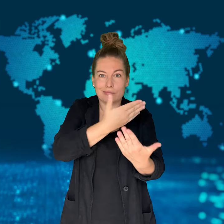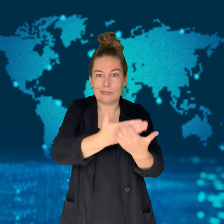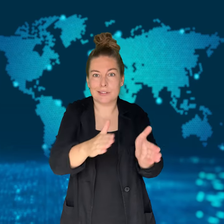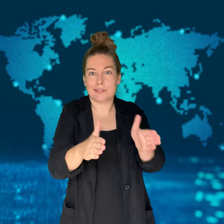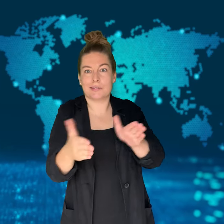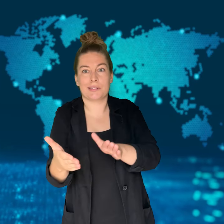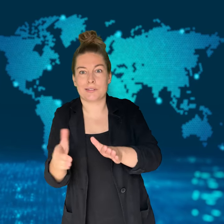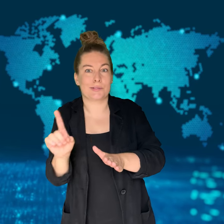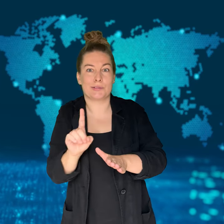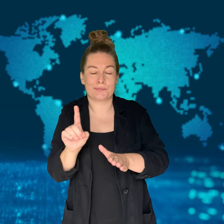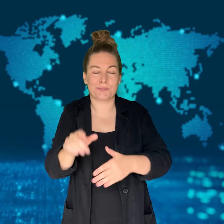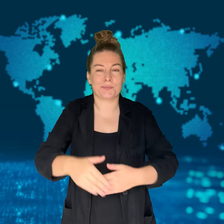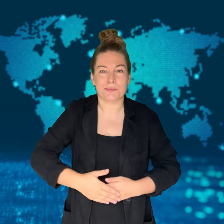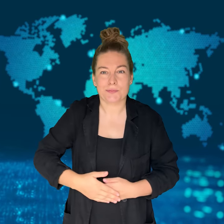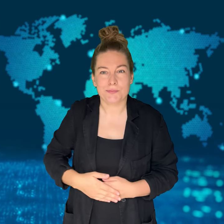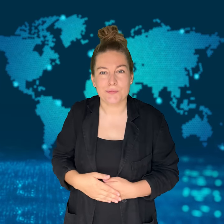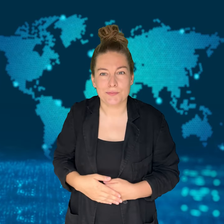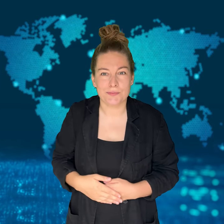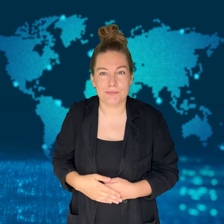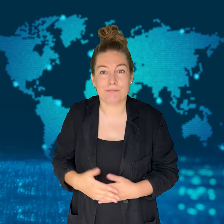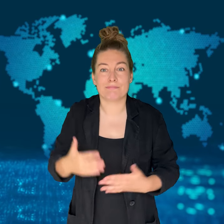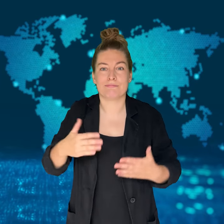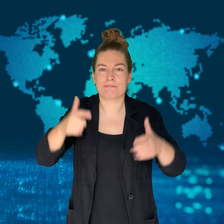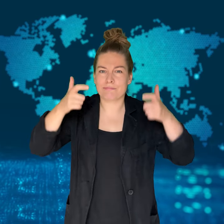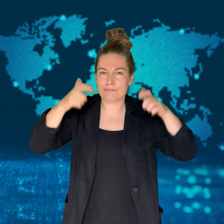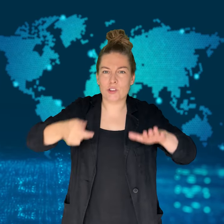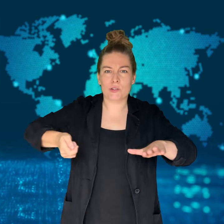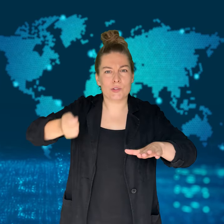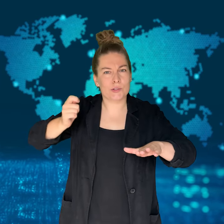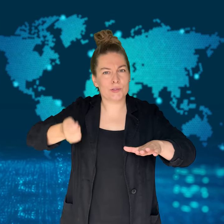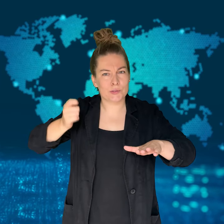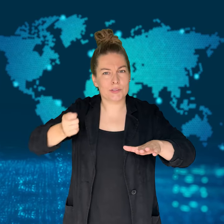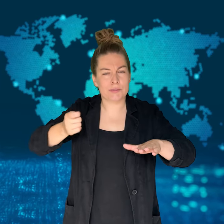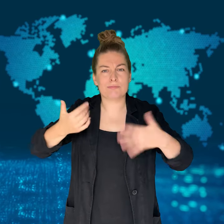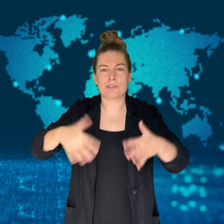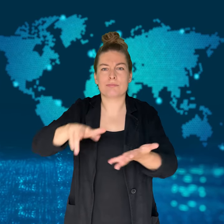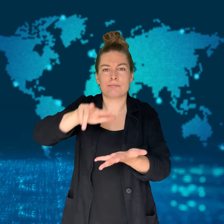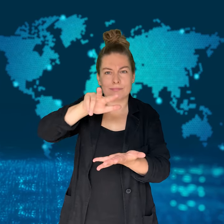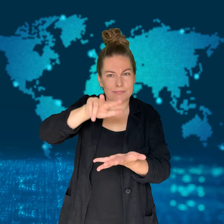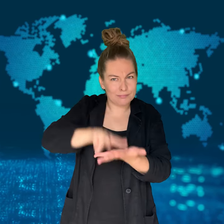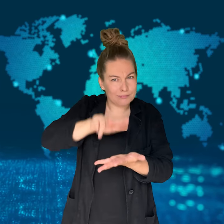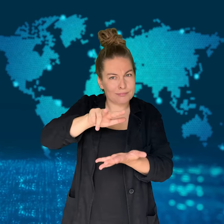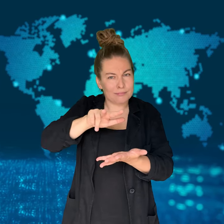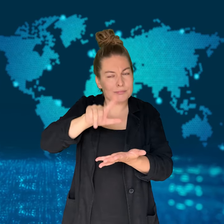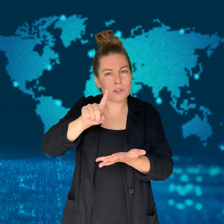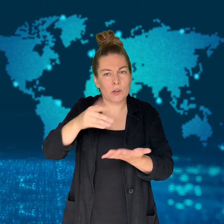the trauma that comes with being a victim of sex trafficking.